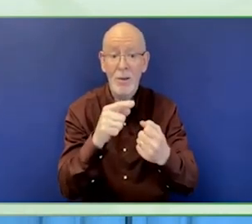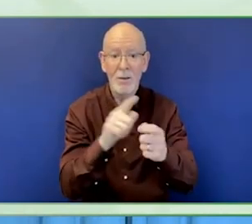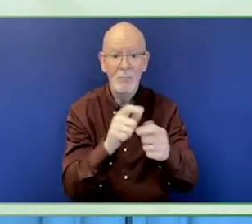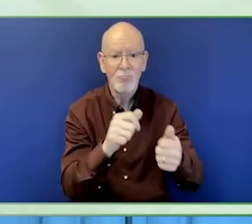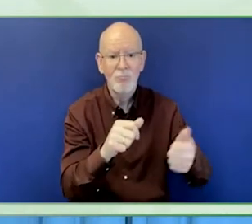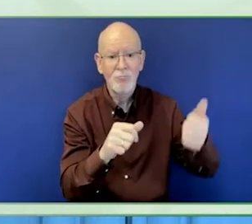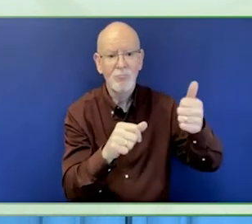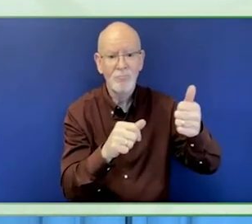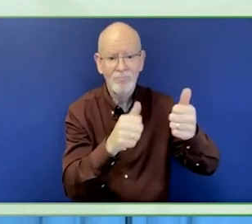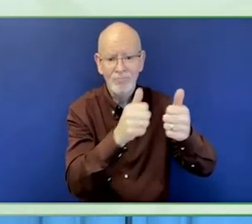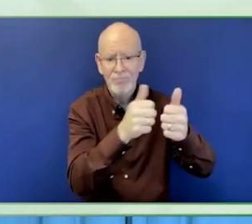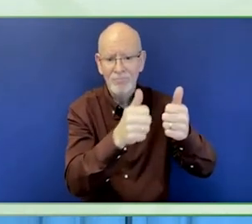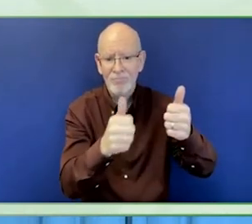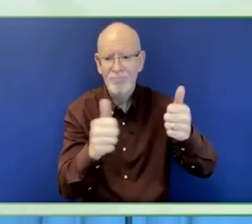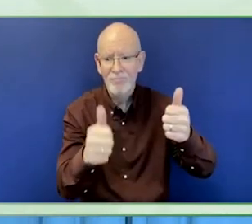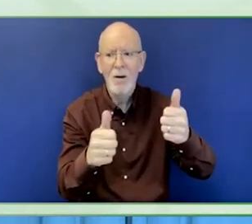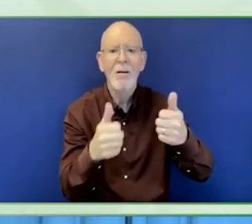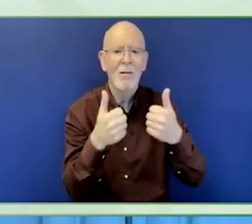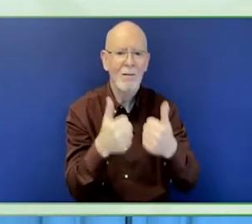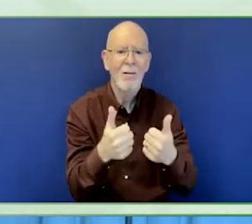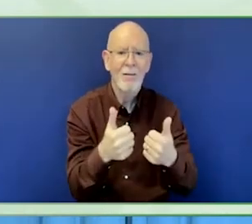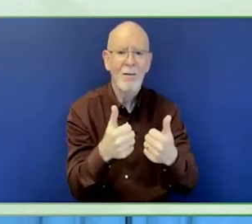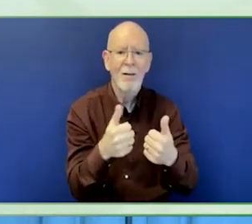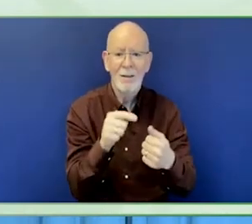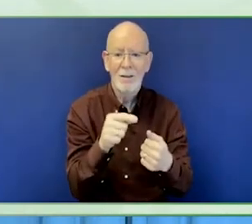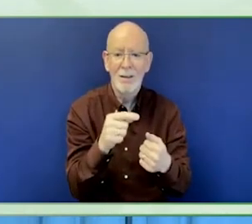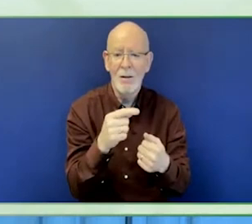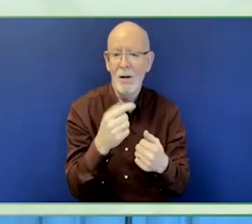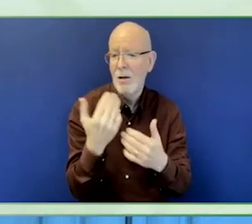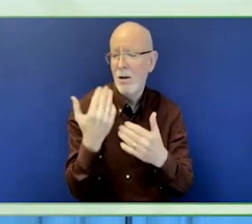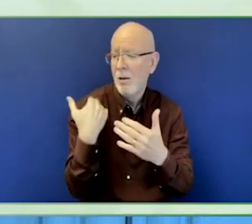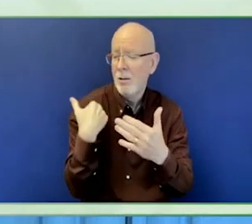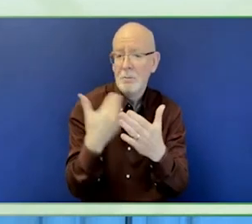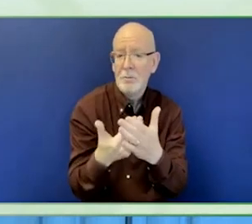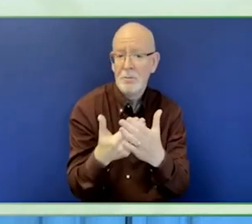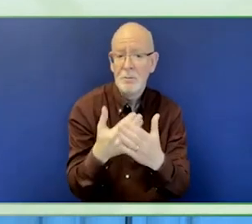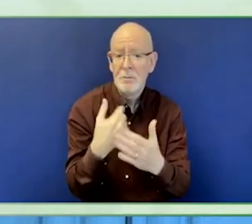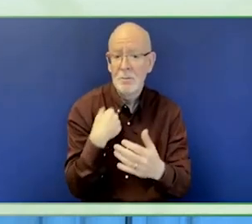internal influence and in turn deepen their organisation's commitment to disability rights.